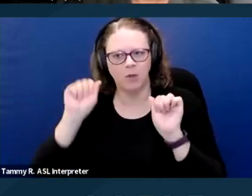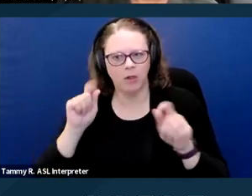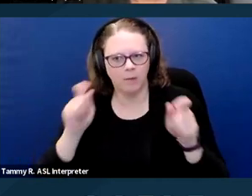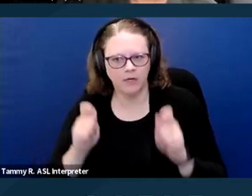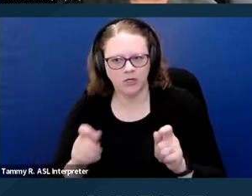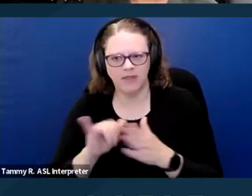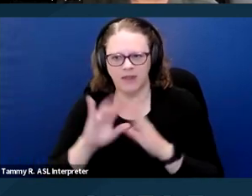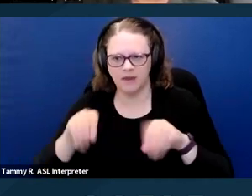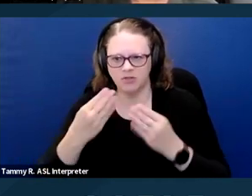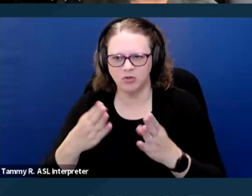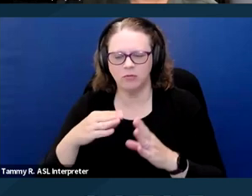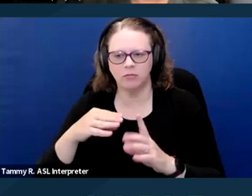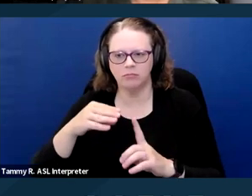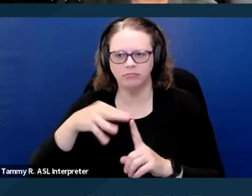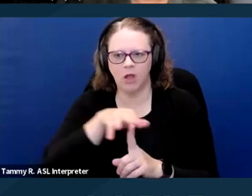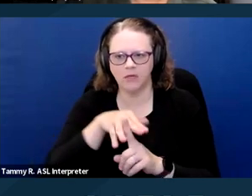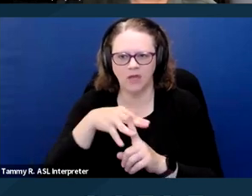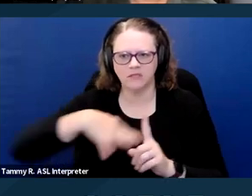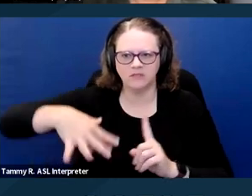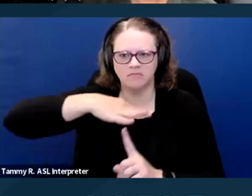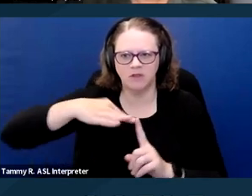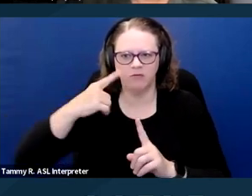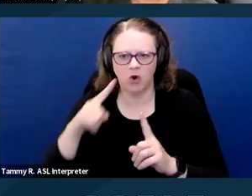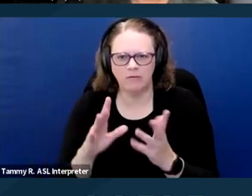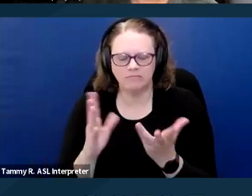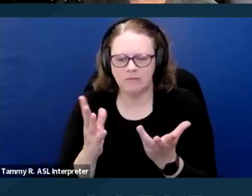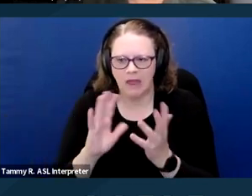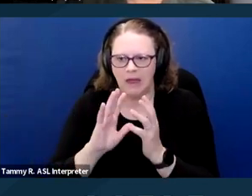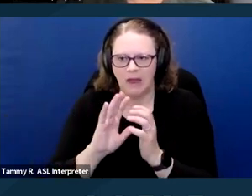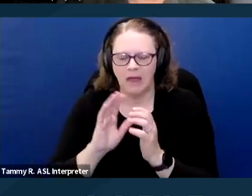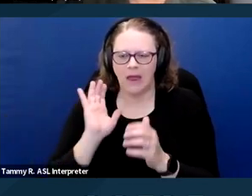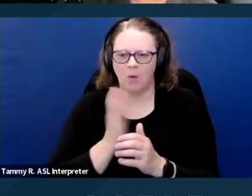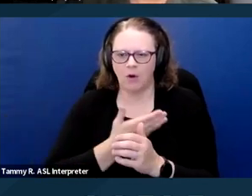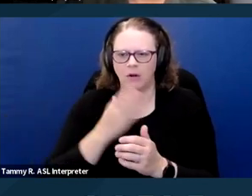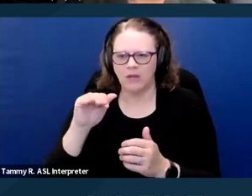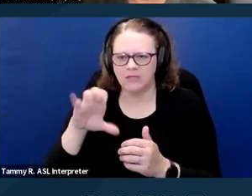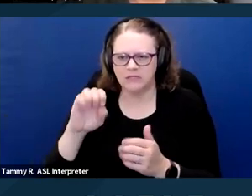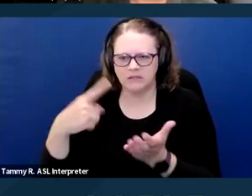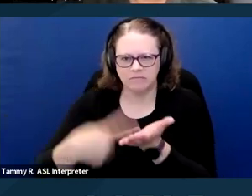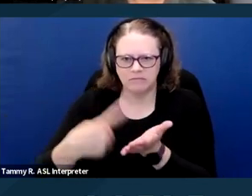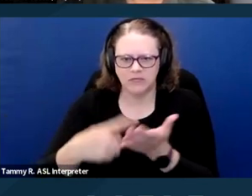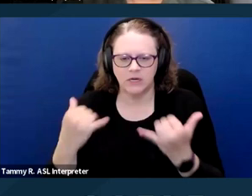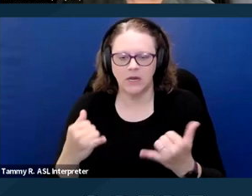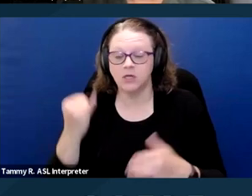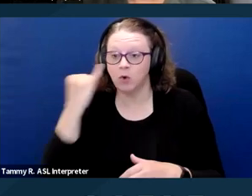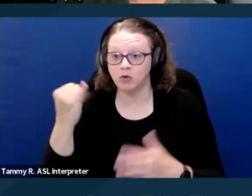So in order to show that you have had your right to reasonable accommodation denied, there's five things